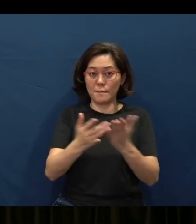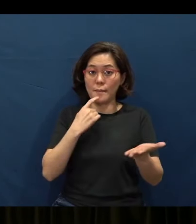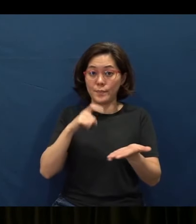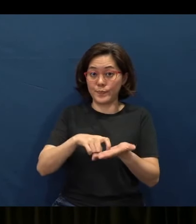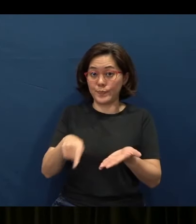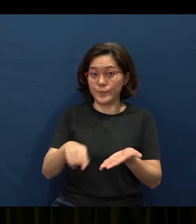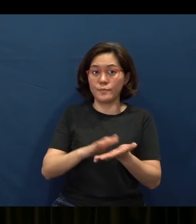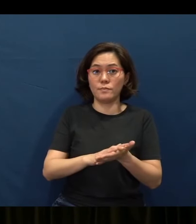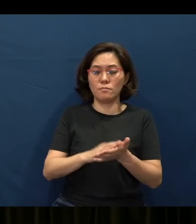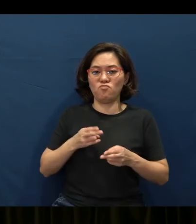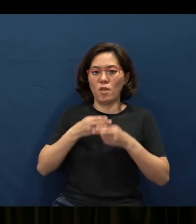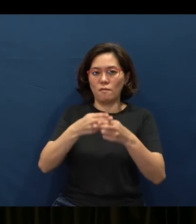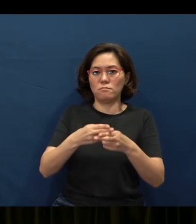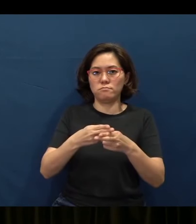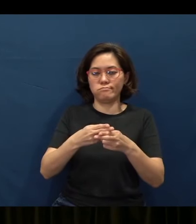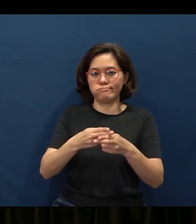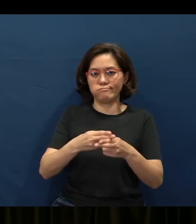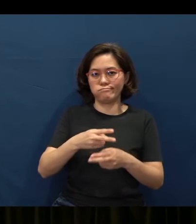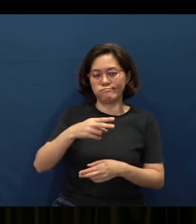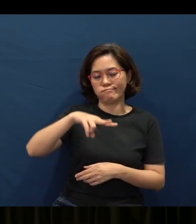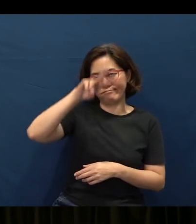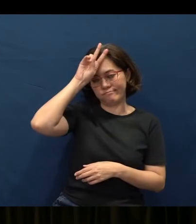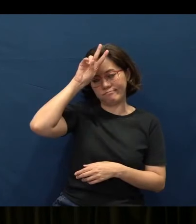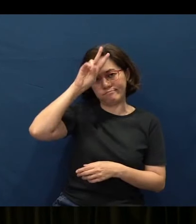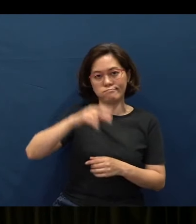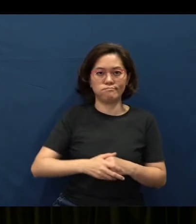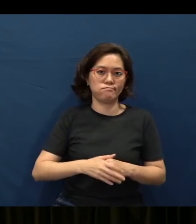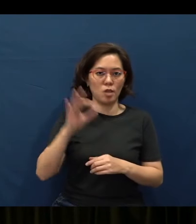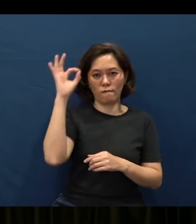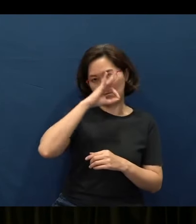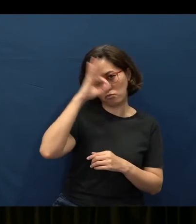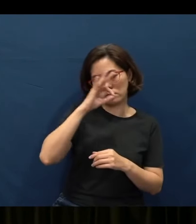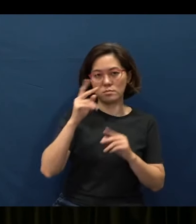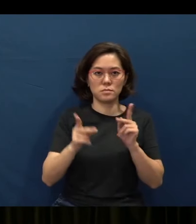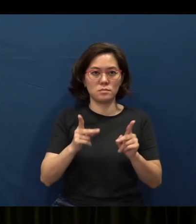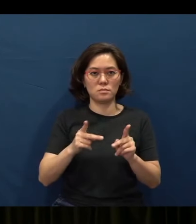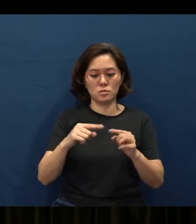It’s called the fools, or the foolish, okay. These are the opposite of the wise.